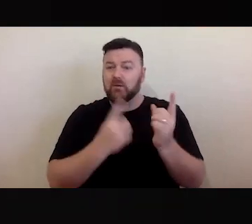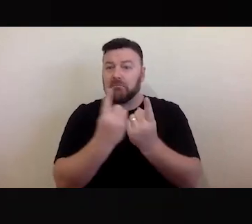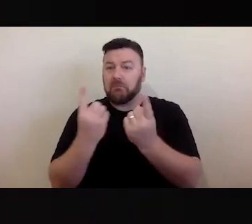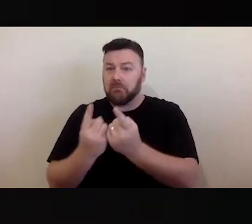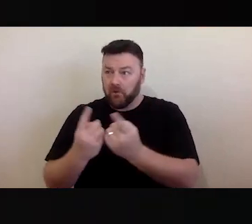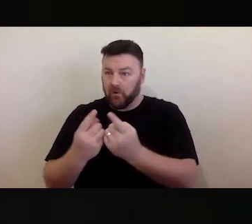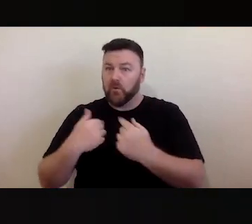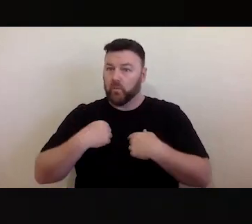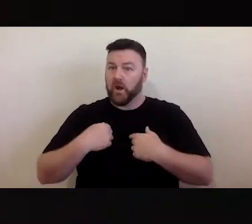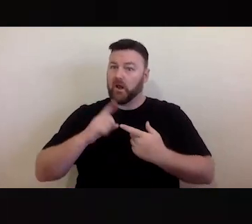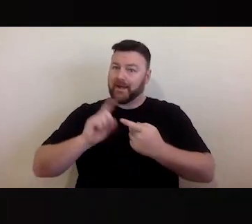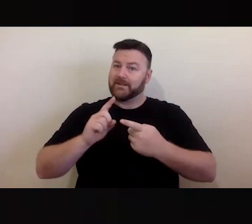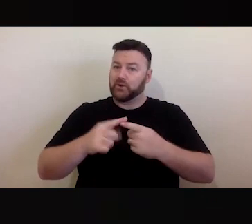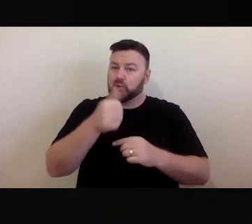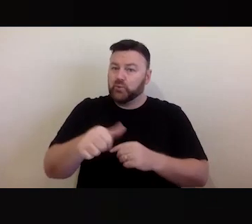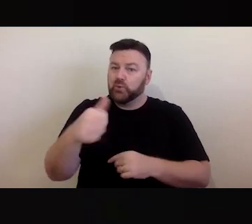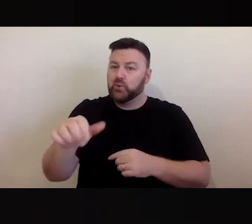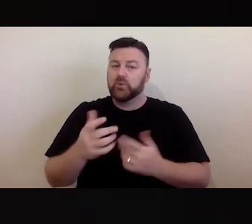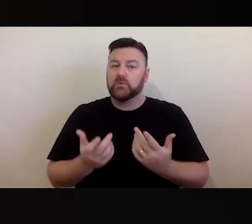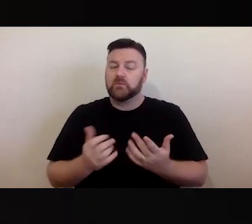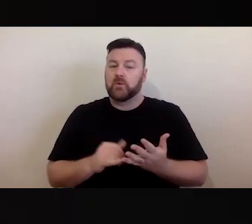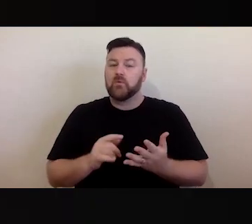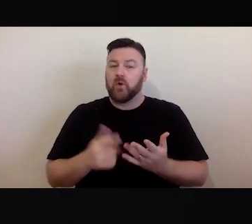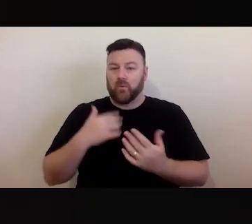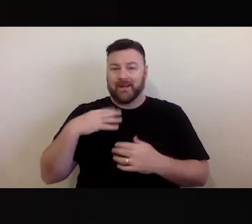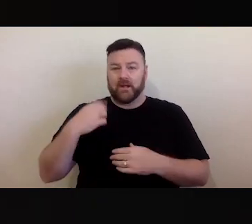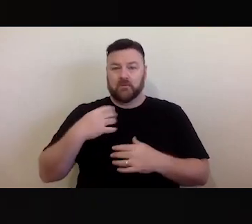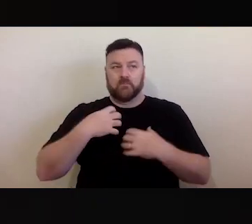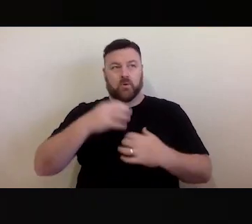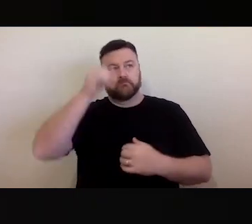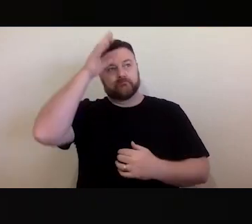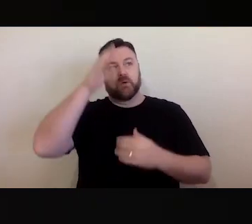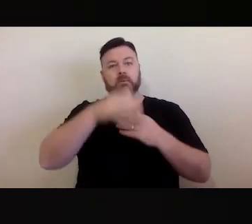critical that we sharpen our knowledge in this area. Sometimes -